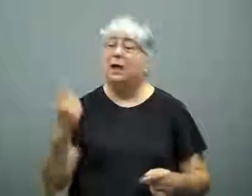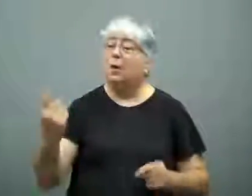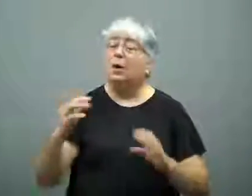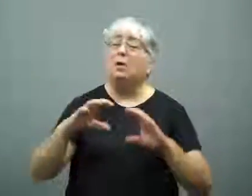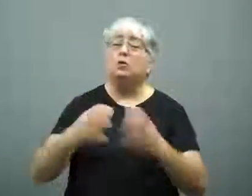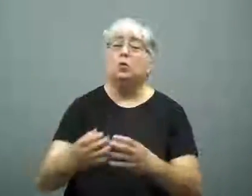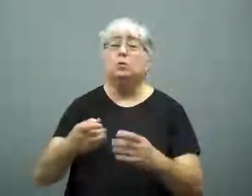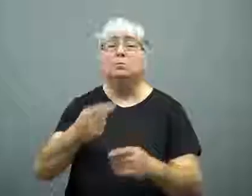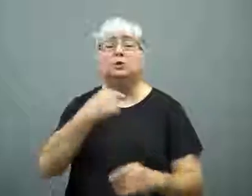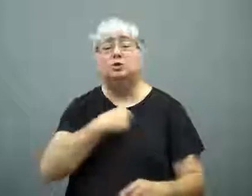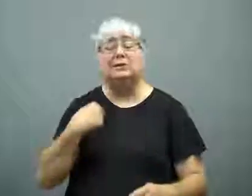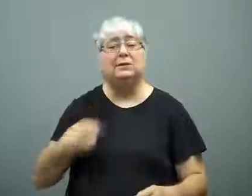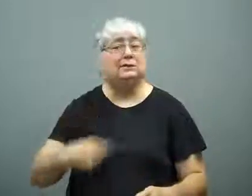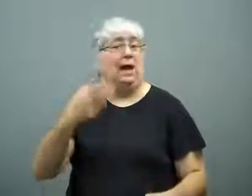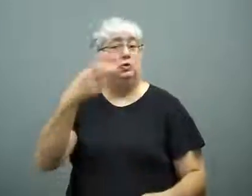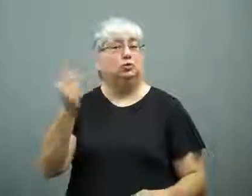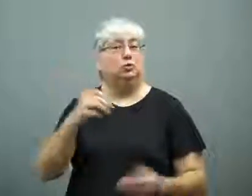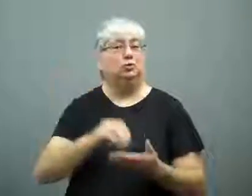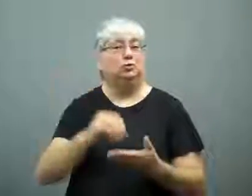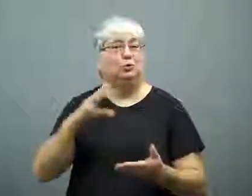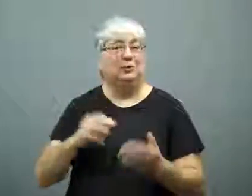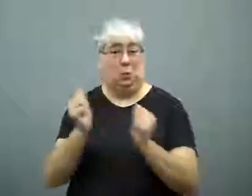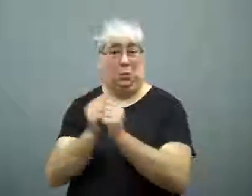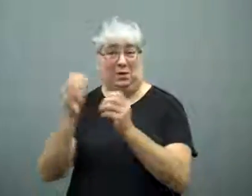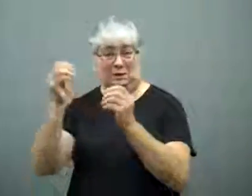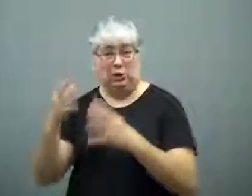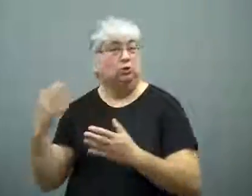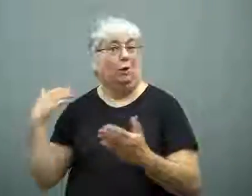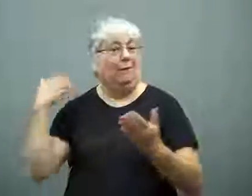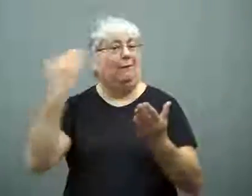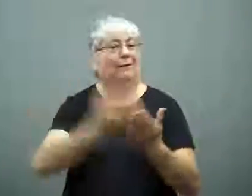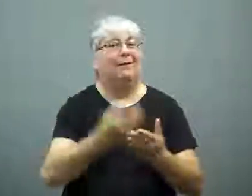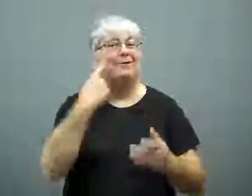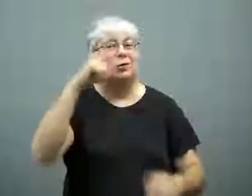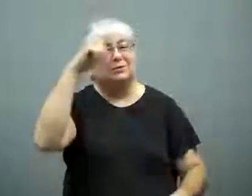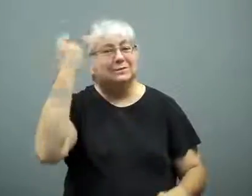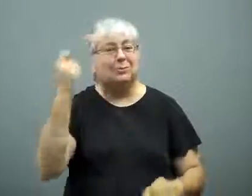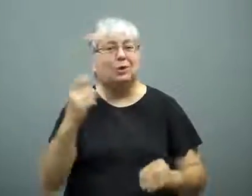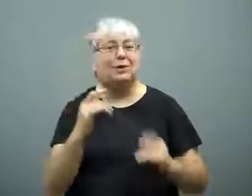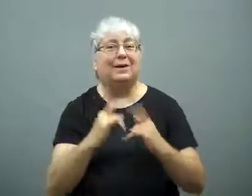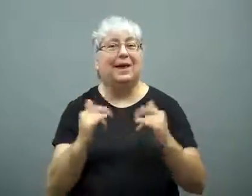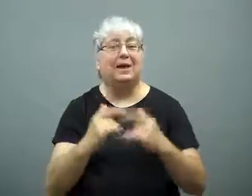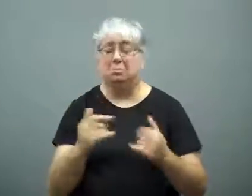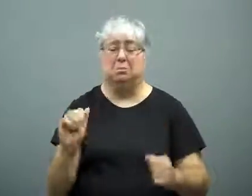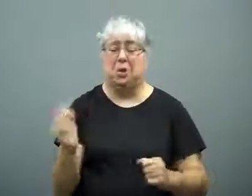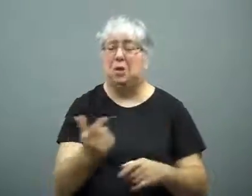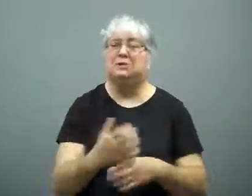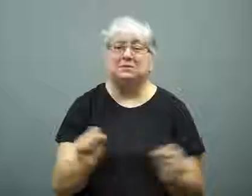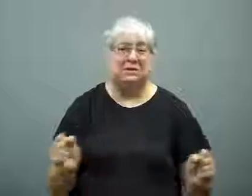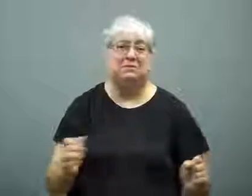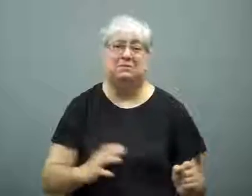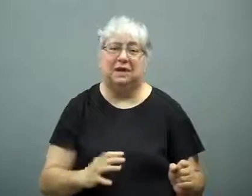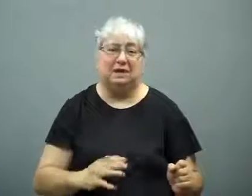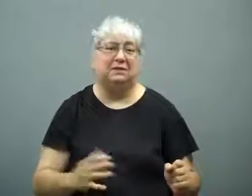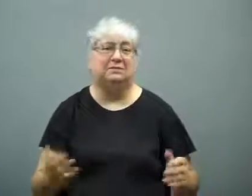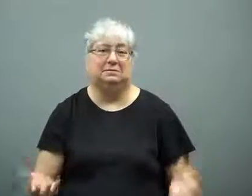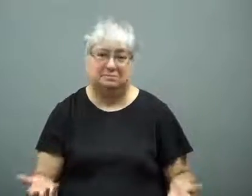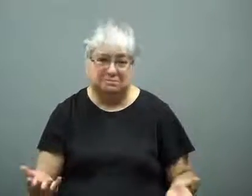A group of Chinese high school students with their teacher